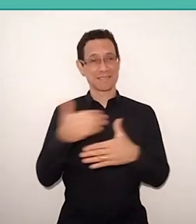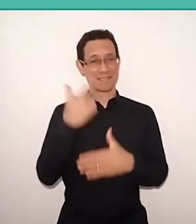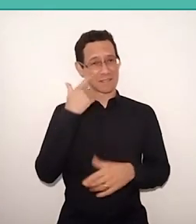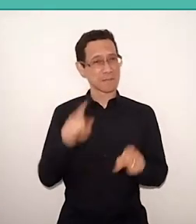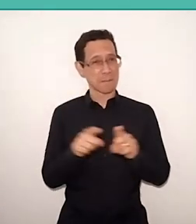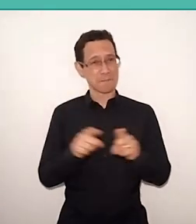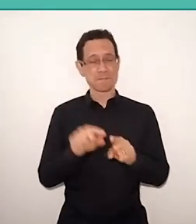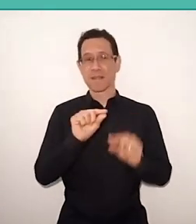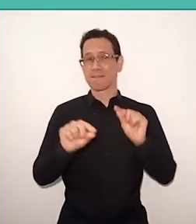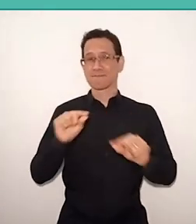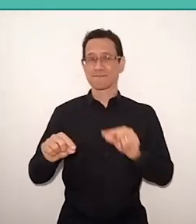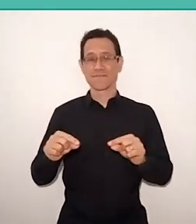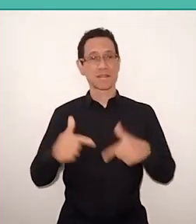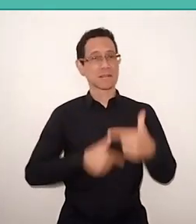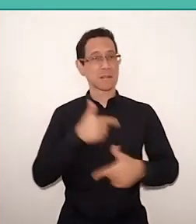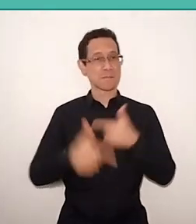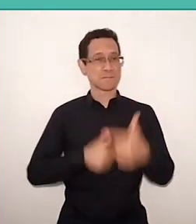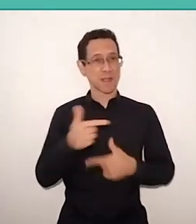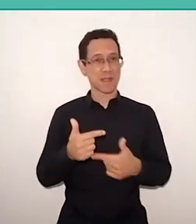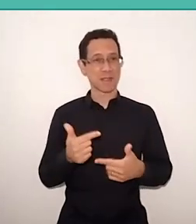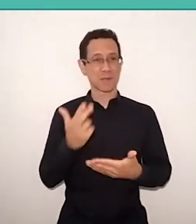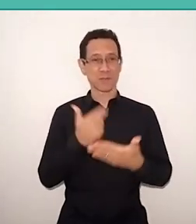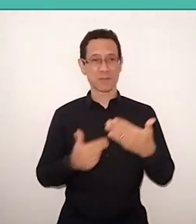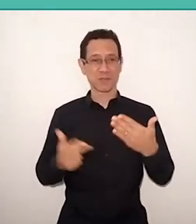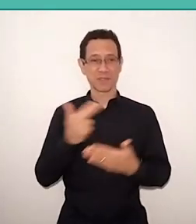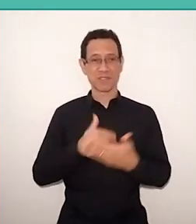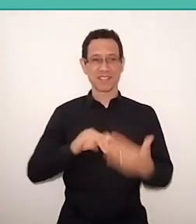of the drawings that Juliana Ruschel did during the speech.